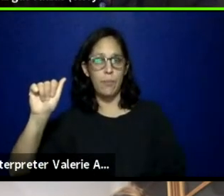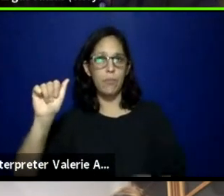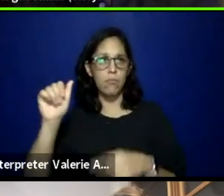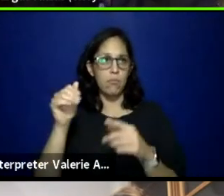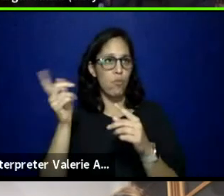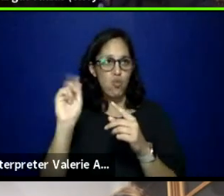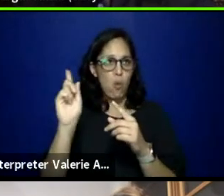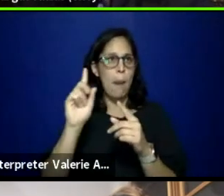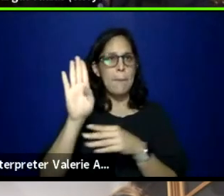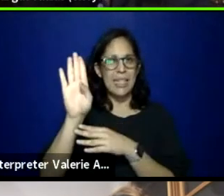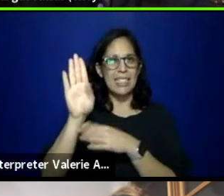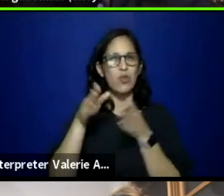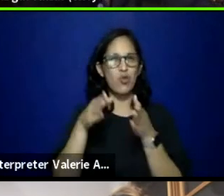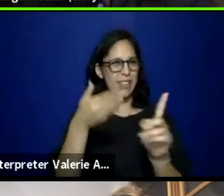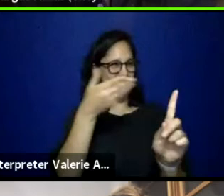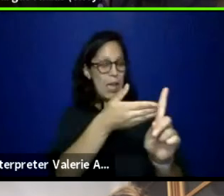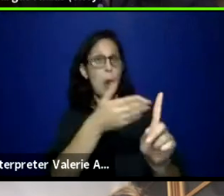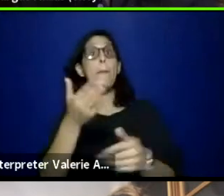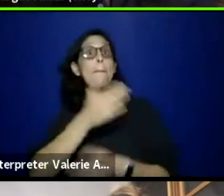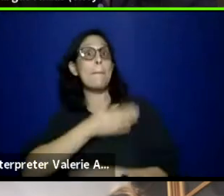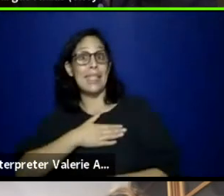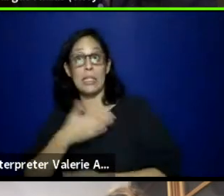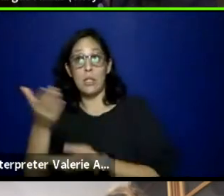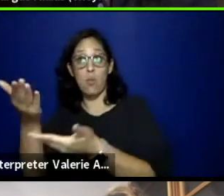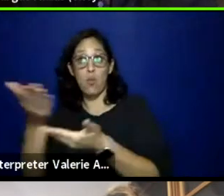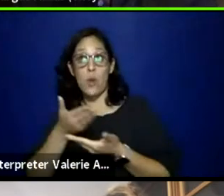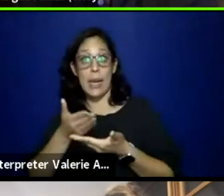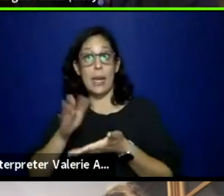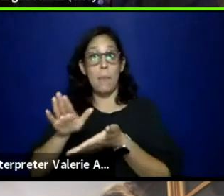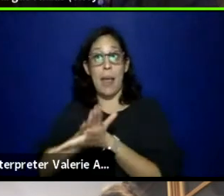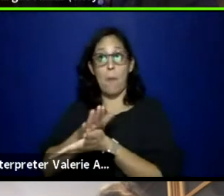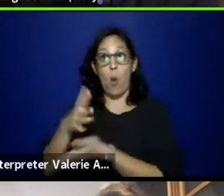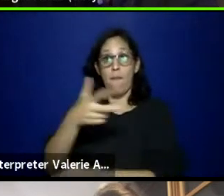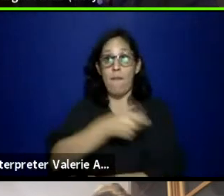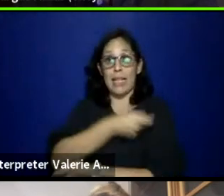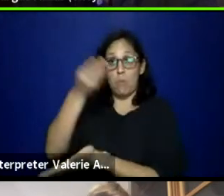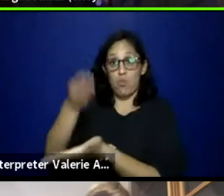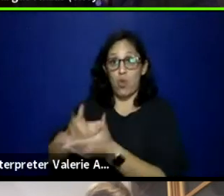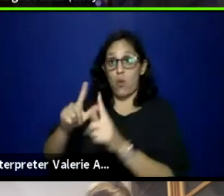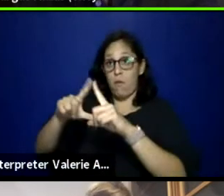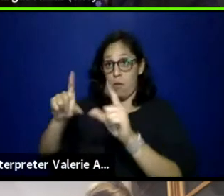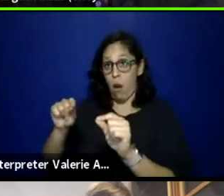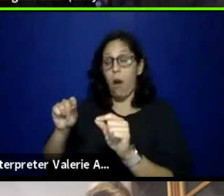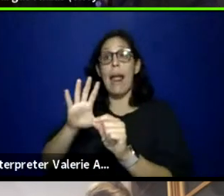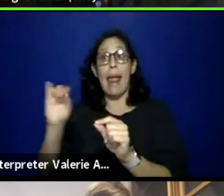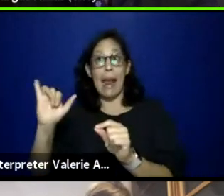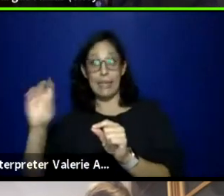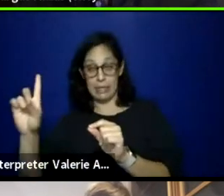make sure you have your proof of vaccination and your ID. Other than that, you can still stream our things.